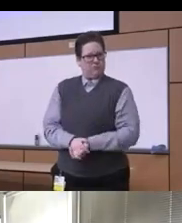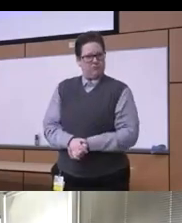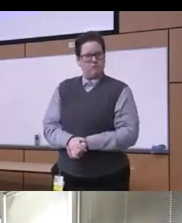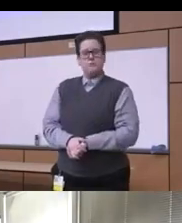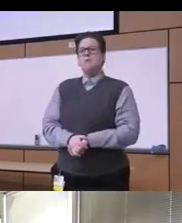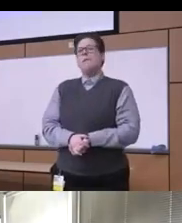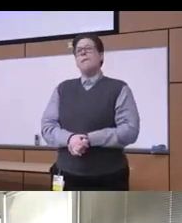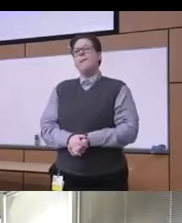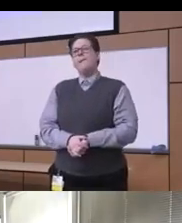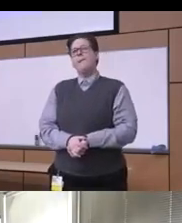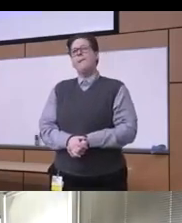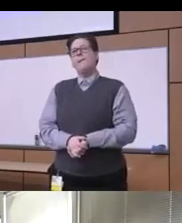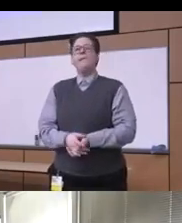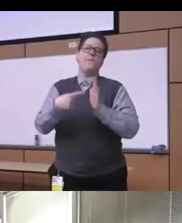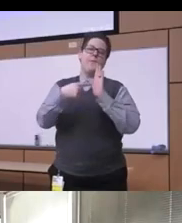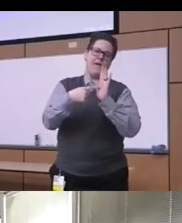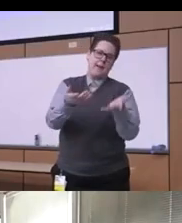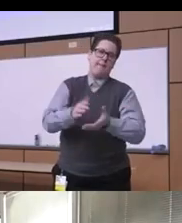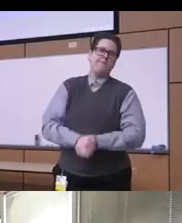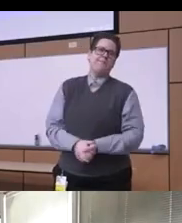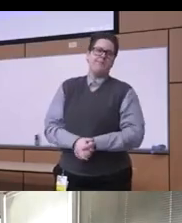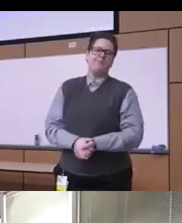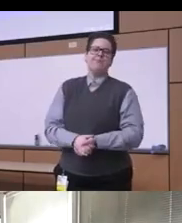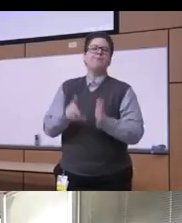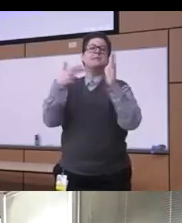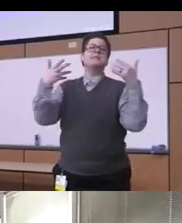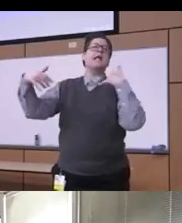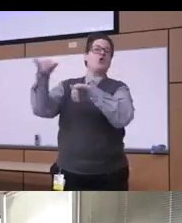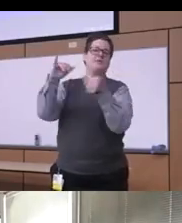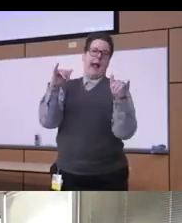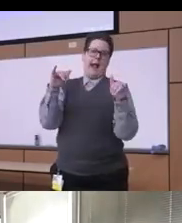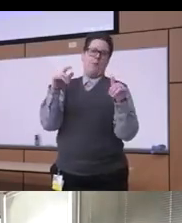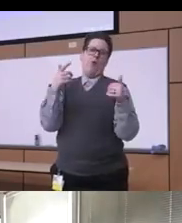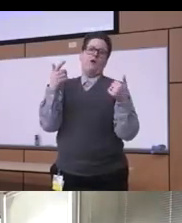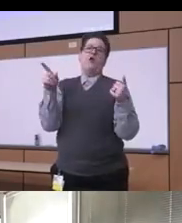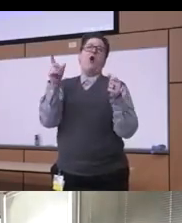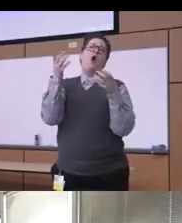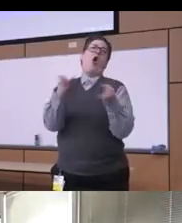uh one example for example with the stereotype or really generalized belief that people with